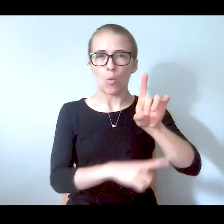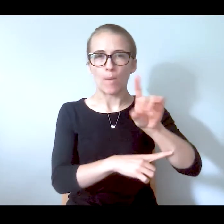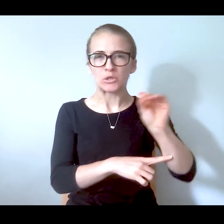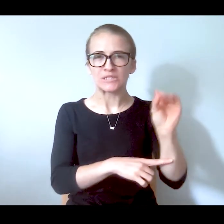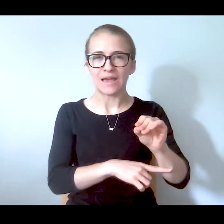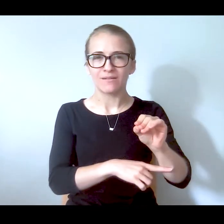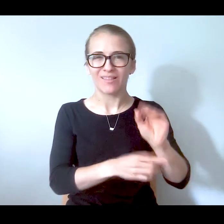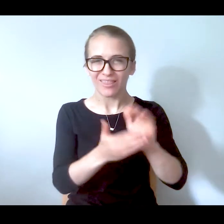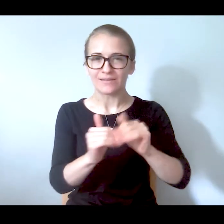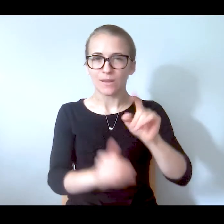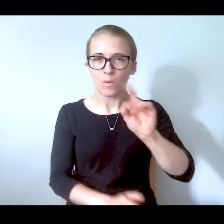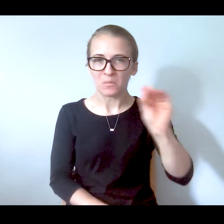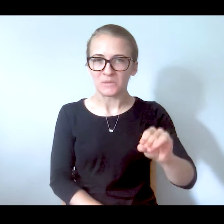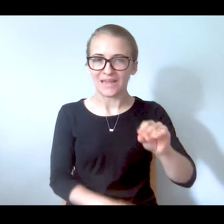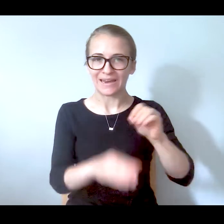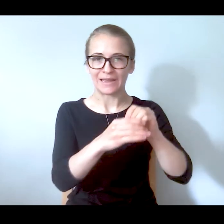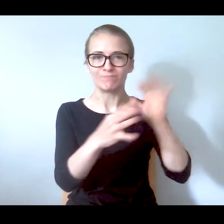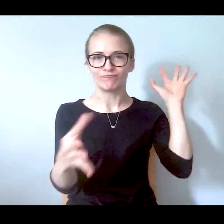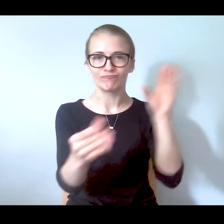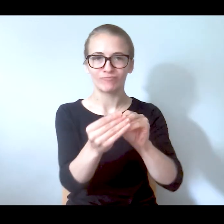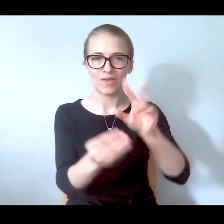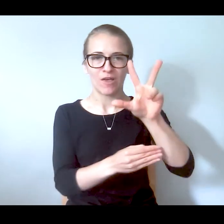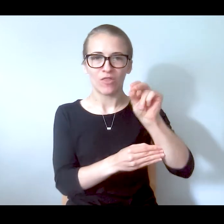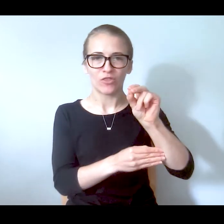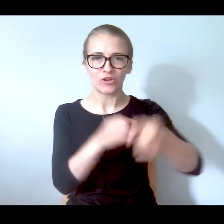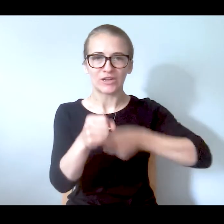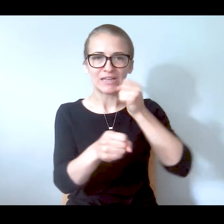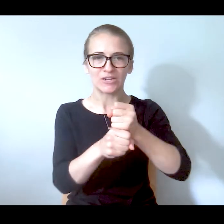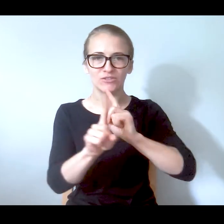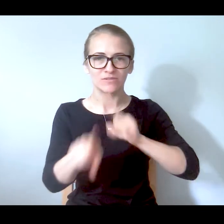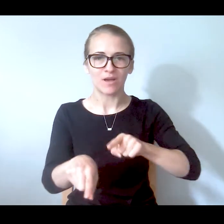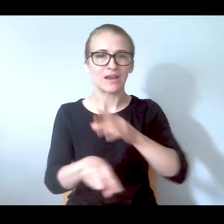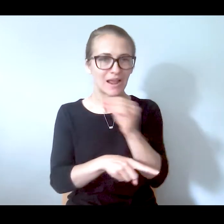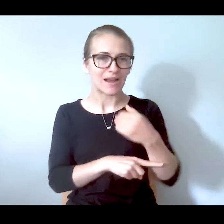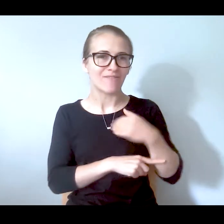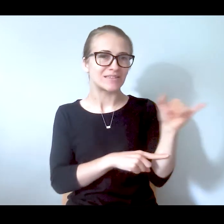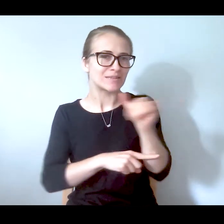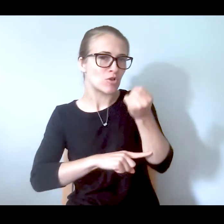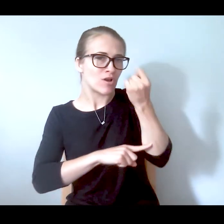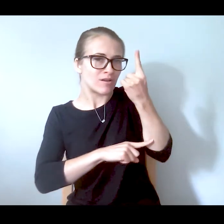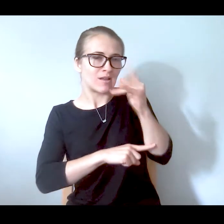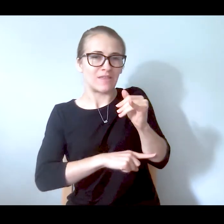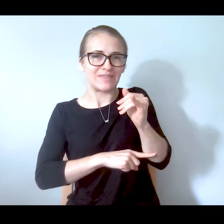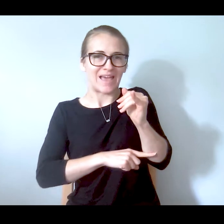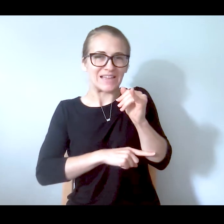they've responded, and they adopt a similar understanding of that narrow definition as our CCIT